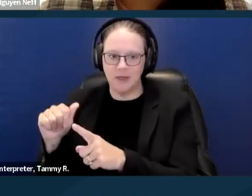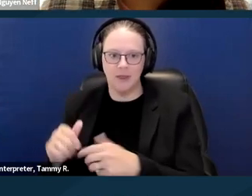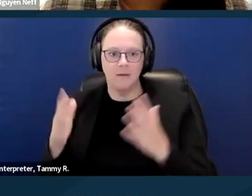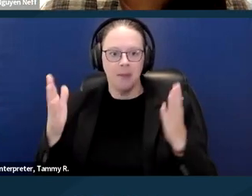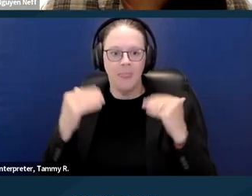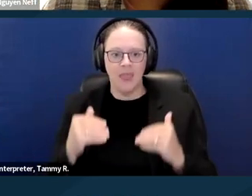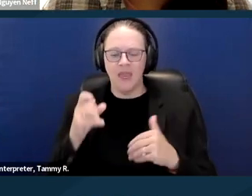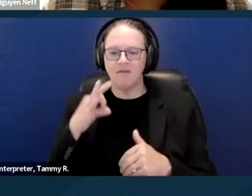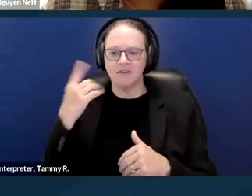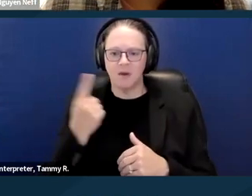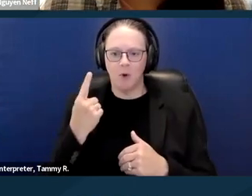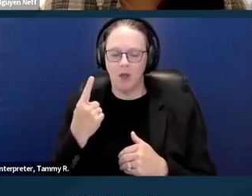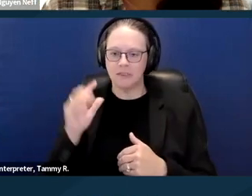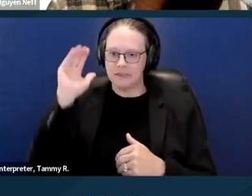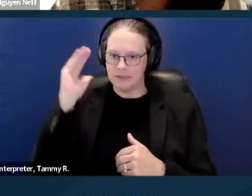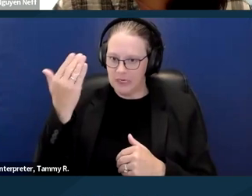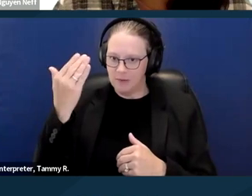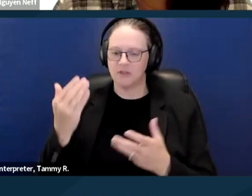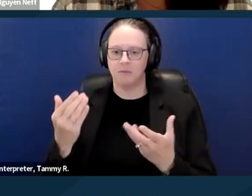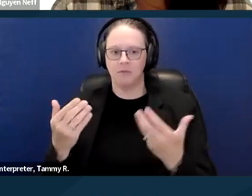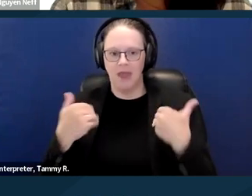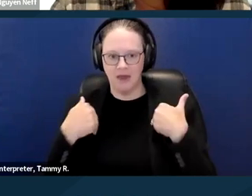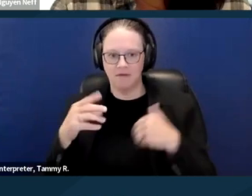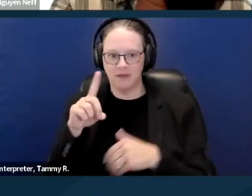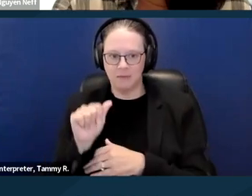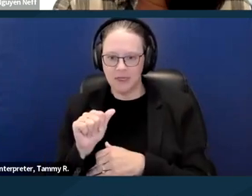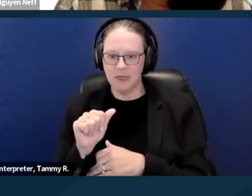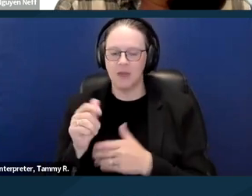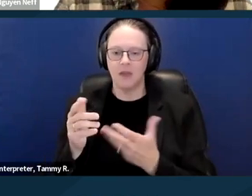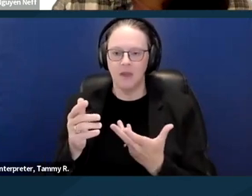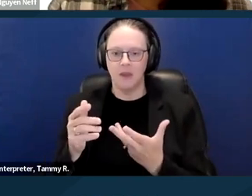even if you don't have one, I'm including in here for having a section eight voucher.